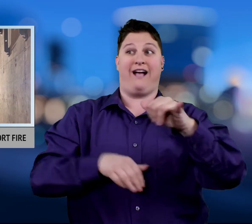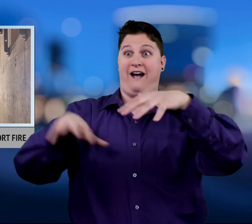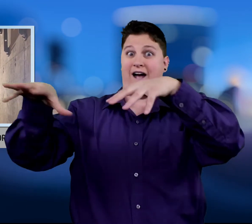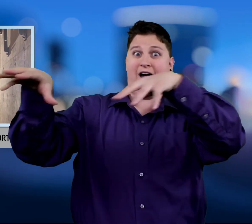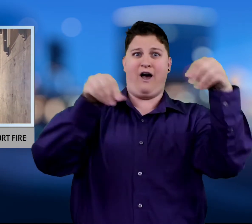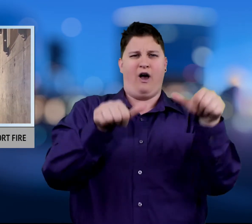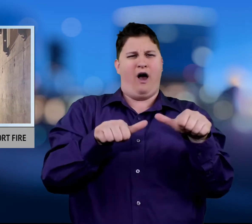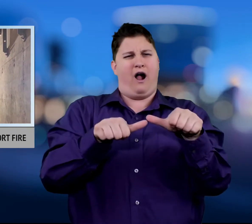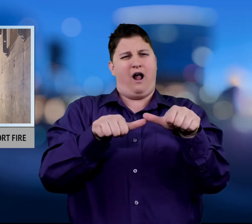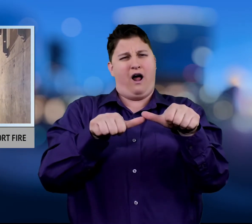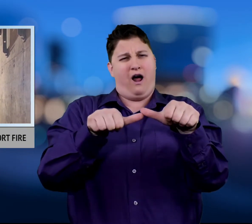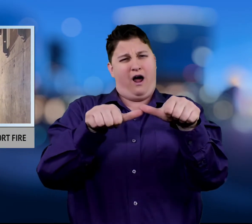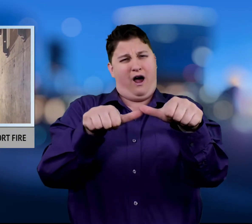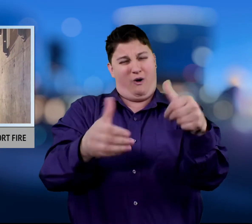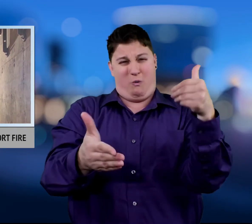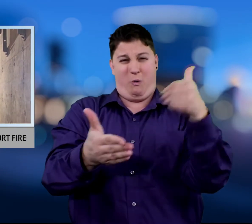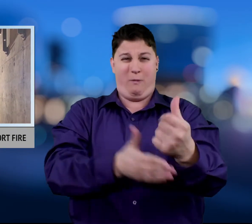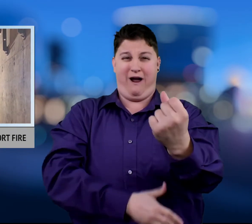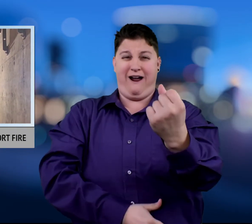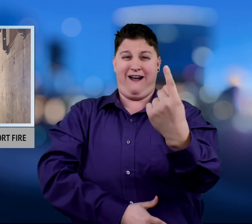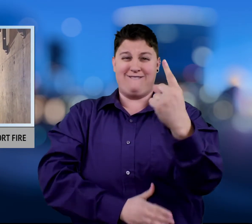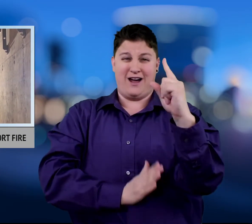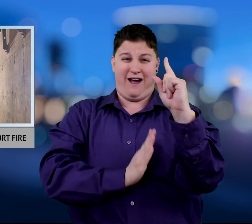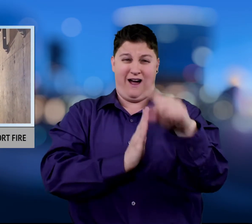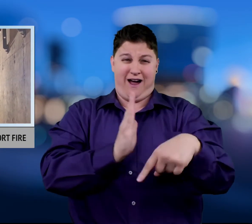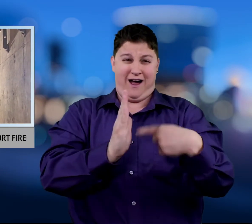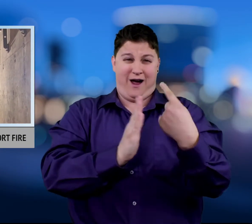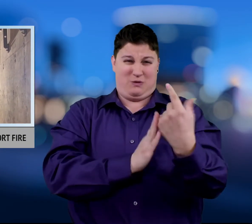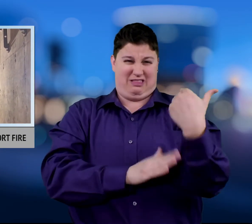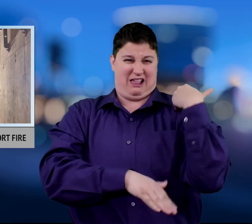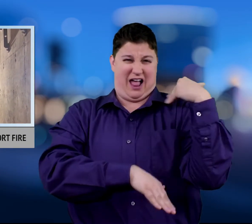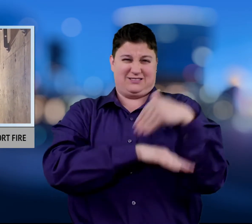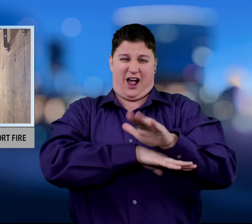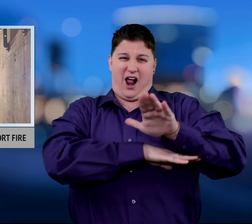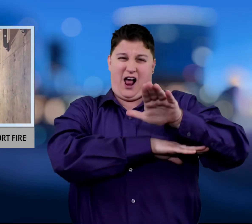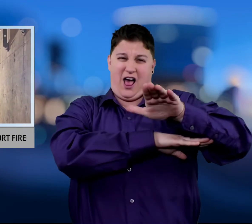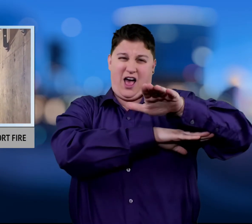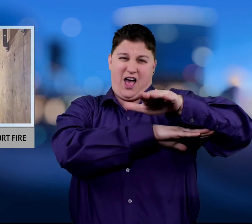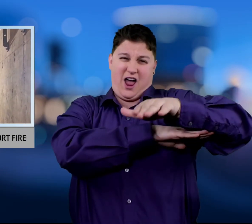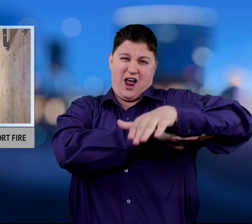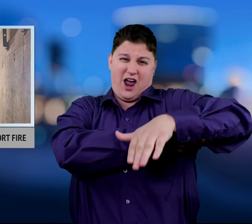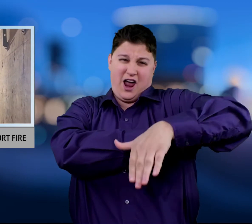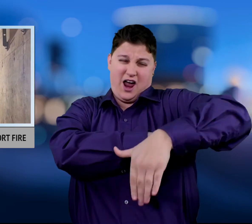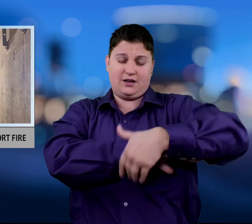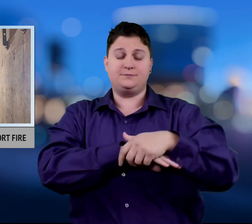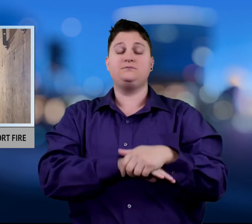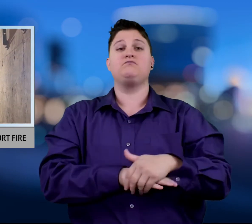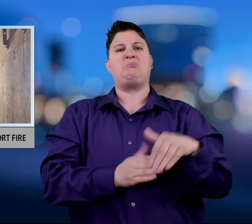The outage lasted nearly 11 hours until late Sunday night.